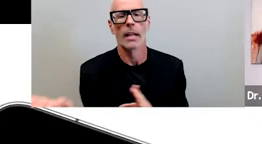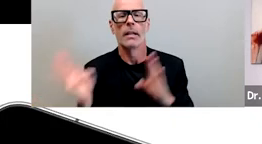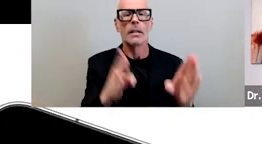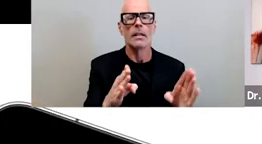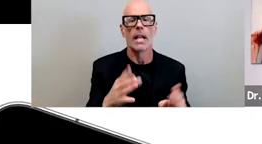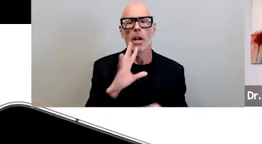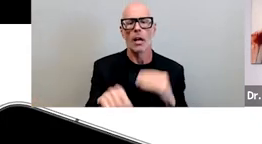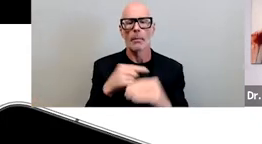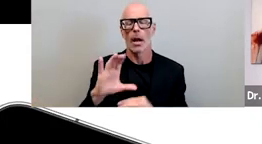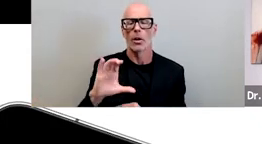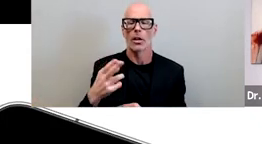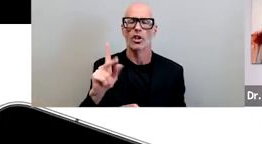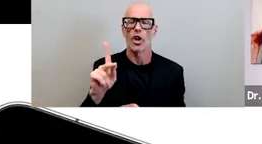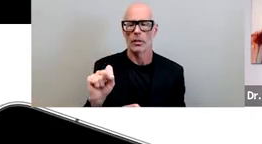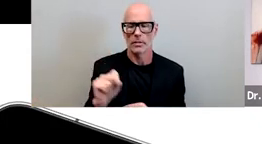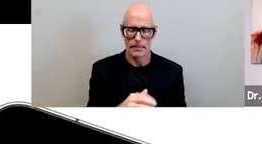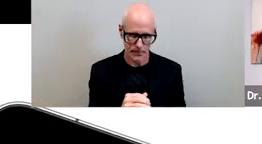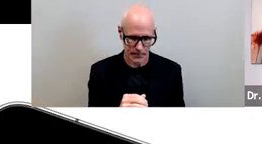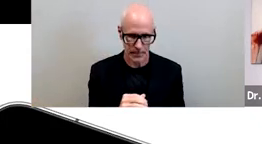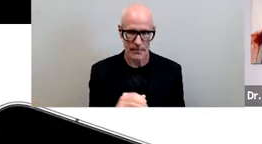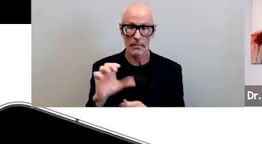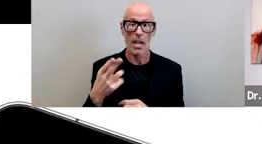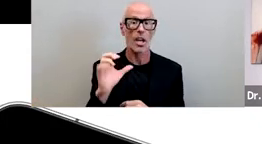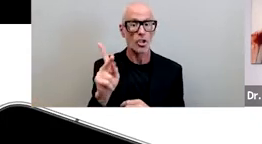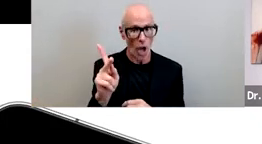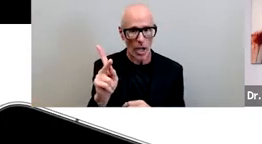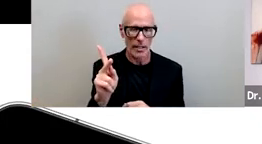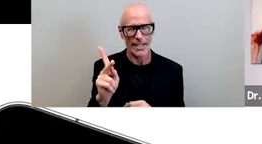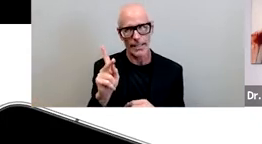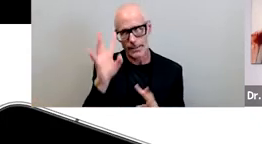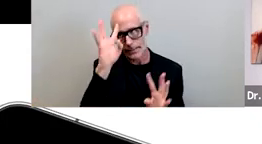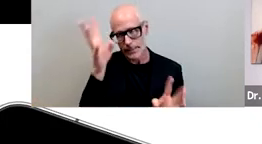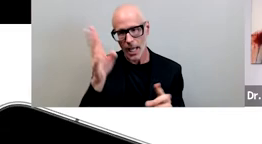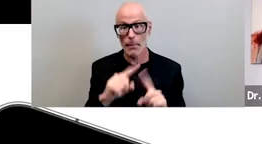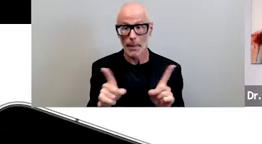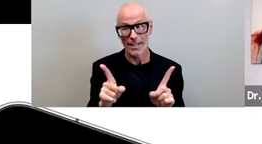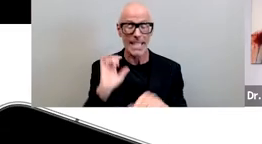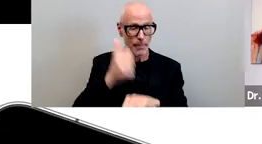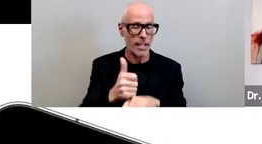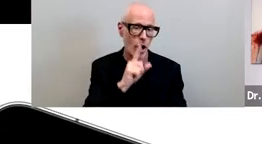think about Chuck is chuck is seemingly fictitious but actually he's based on a real person one of my